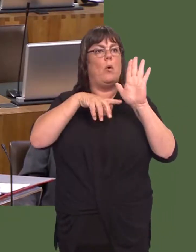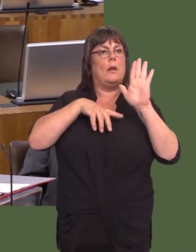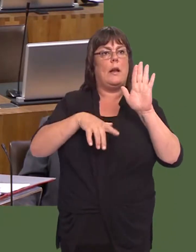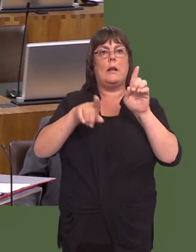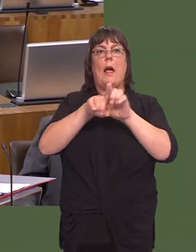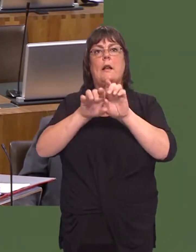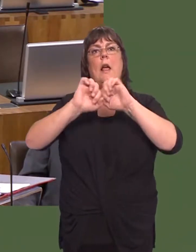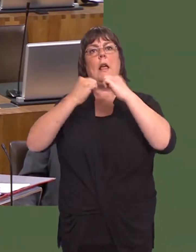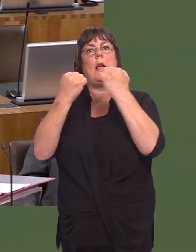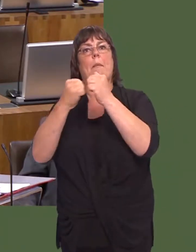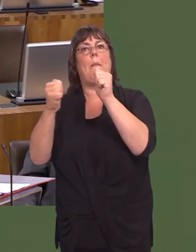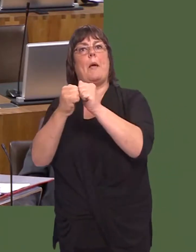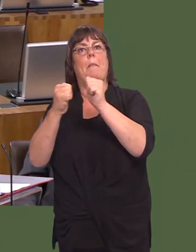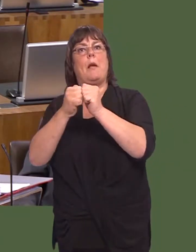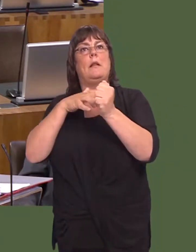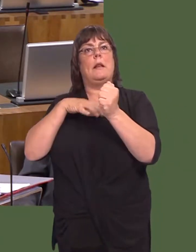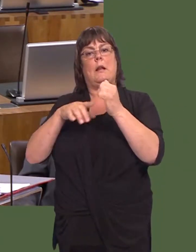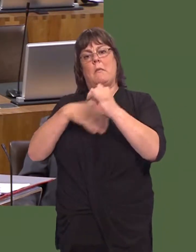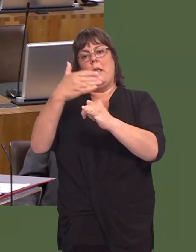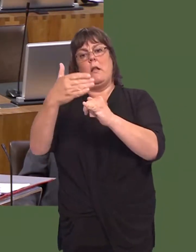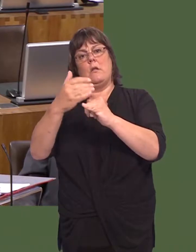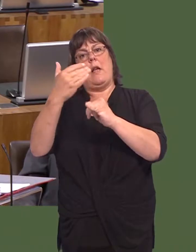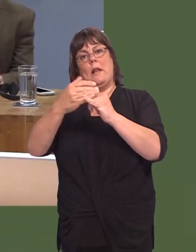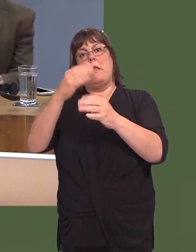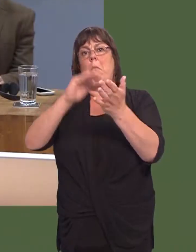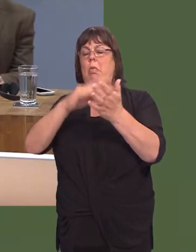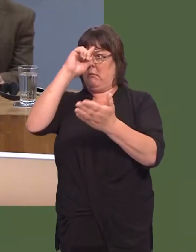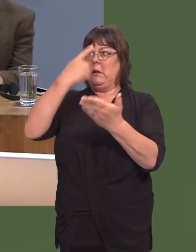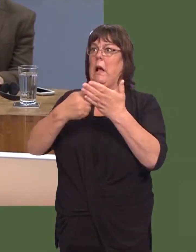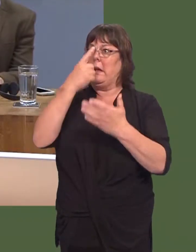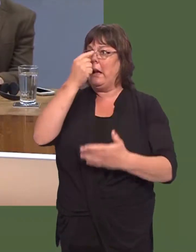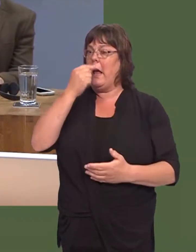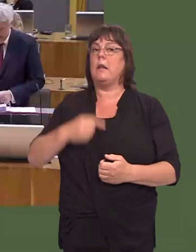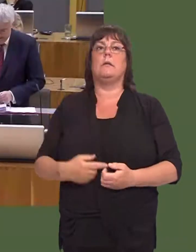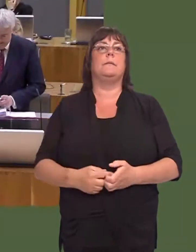there will be a Cabinet paper drafted, and a decision will be taken before the end of the month.